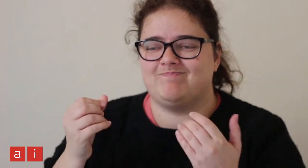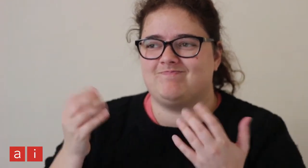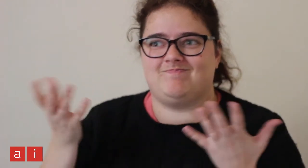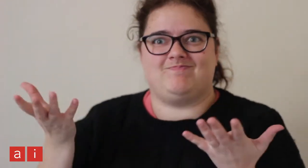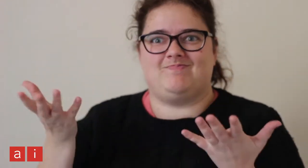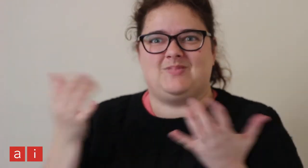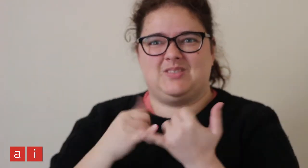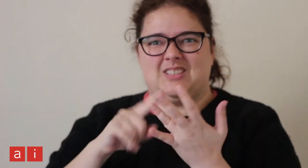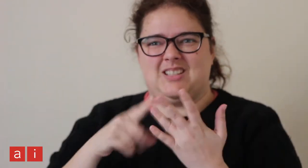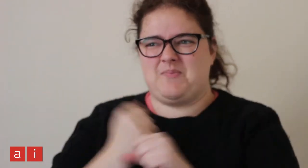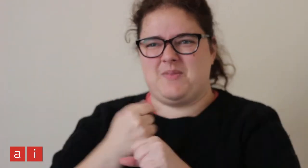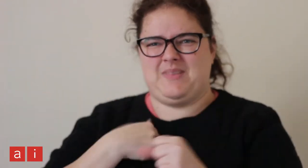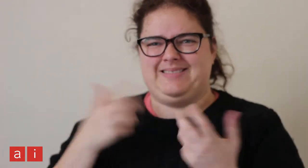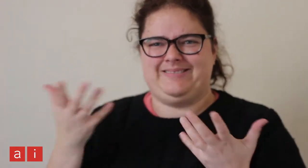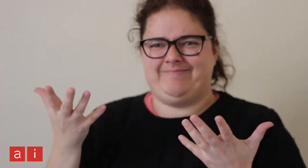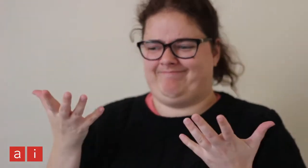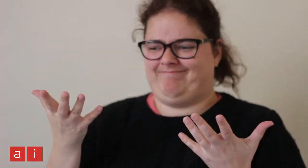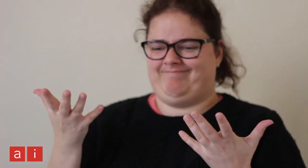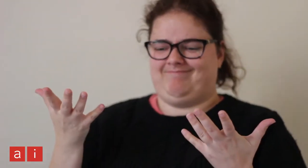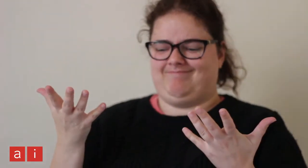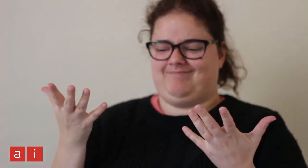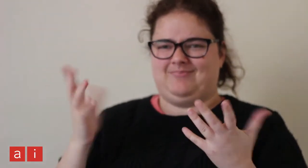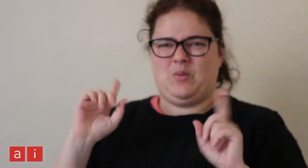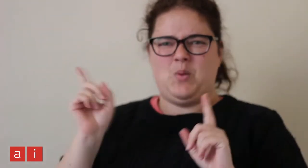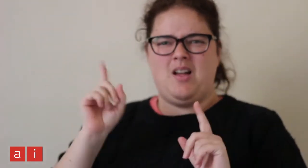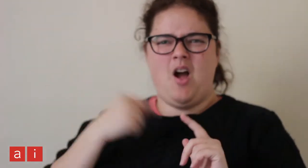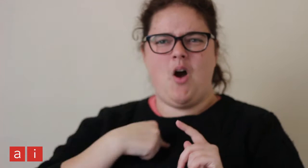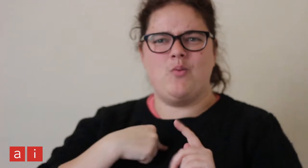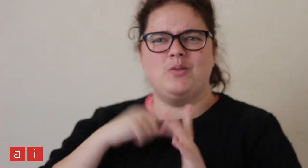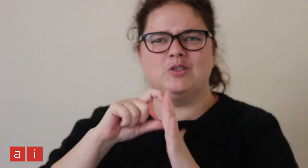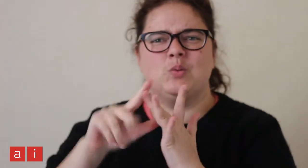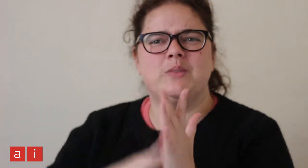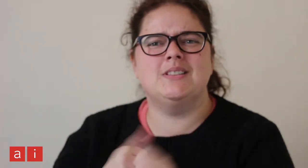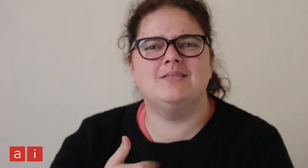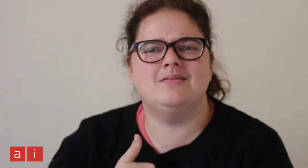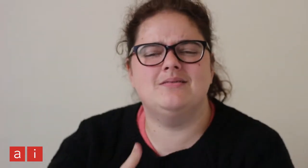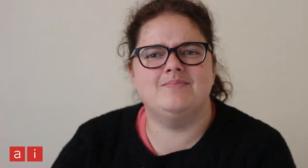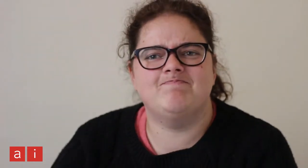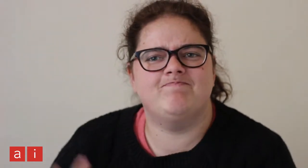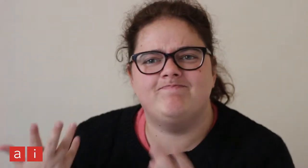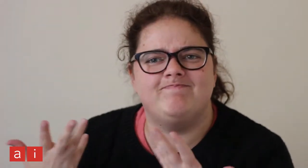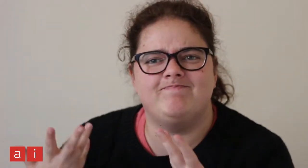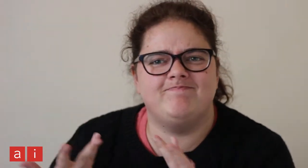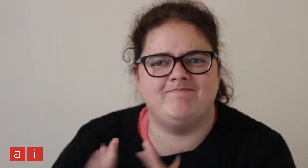That made me feel uncertain about what I was doing.